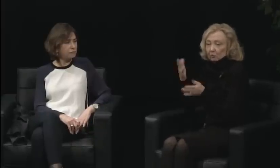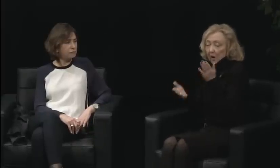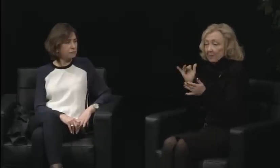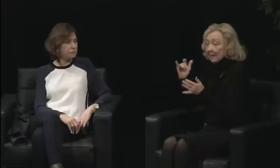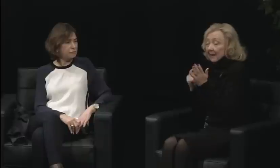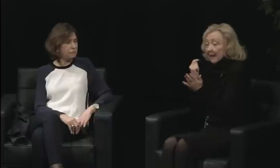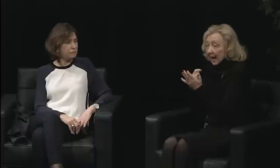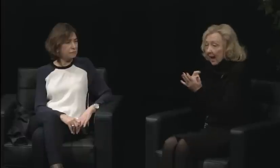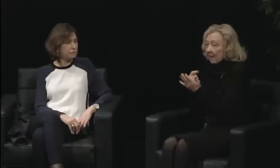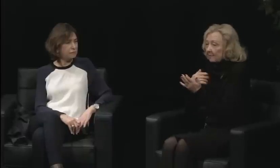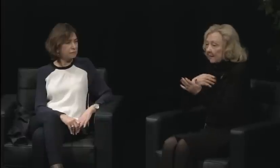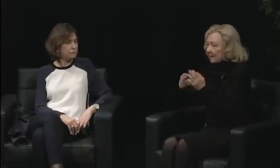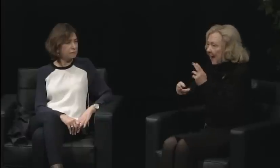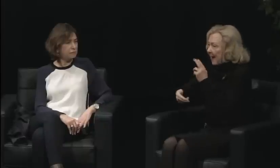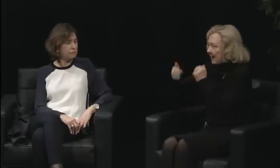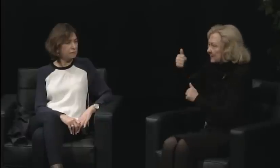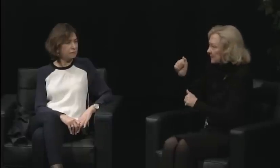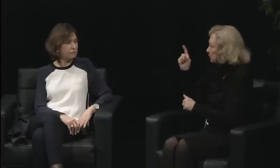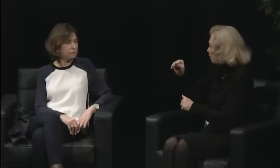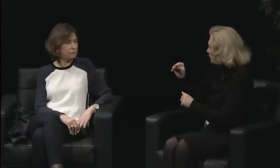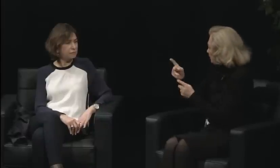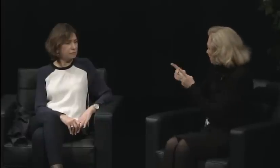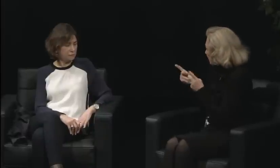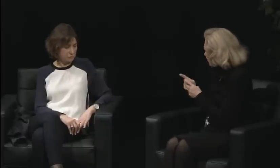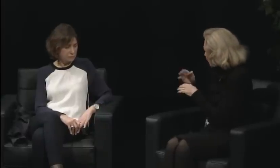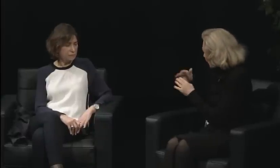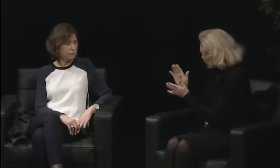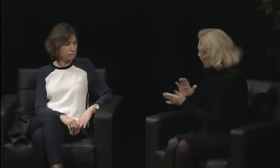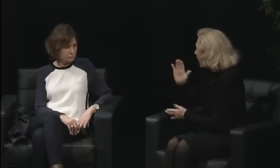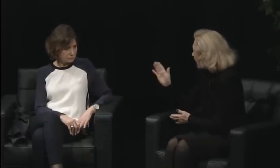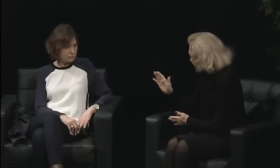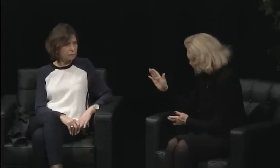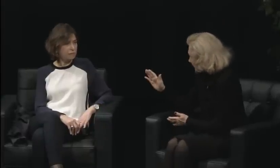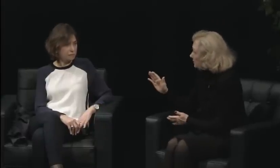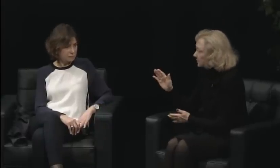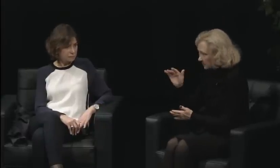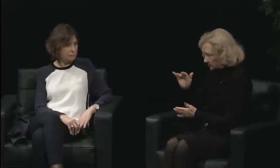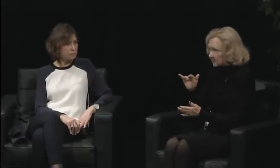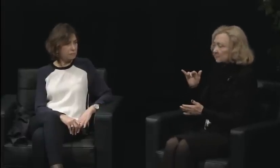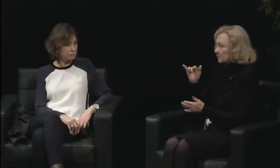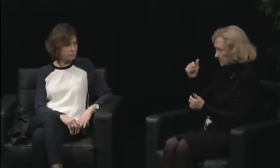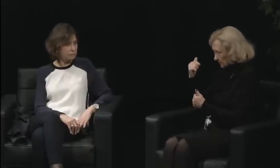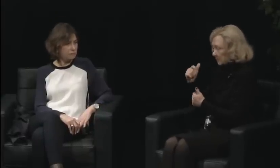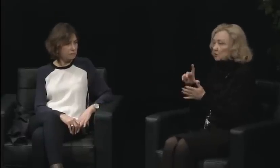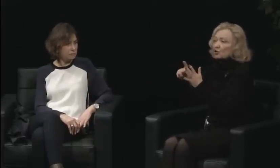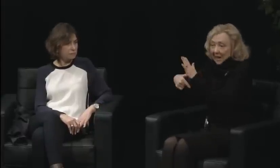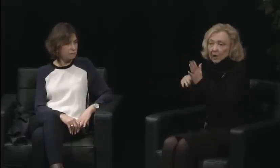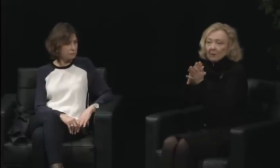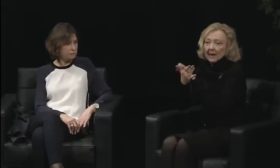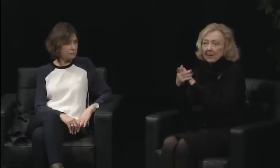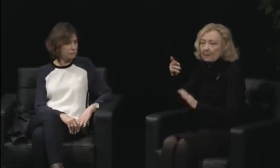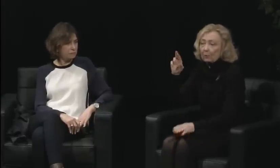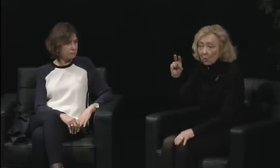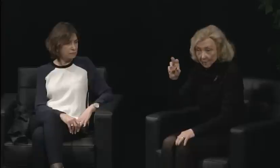We were -- were they encouraging thoughts and ideas?